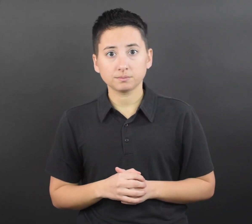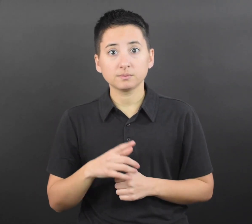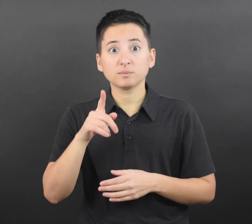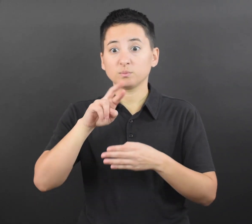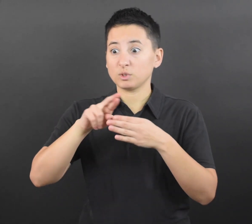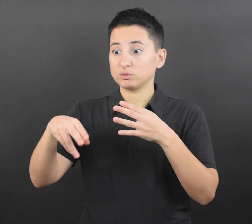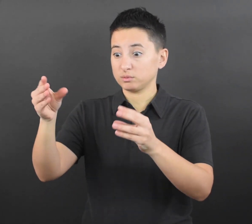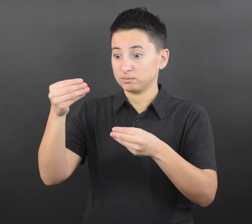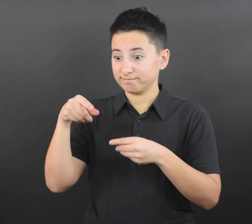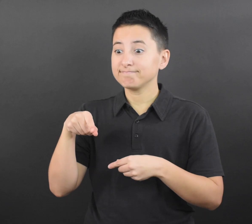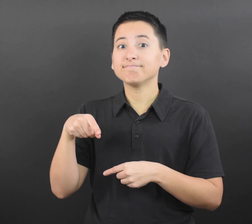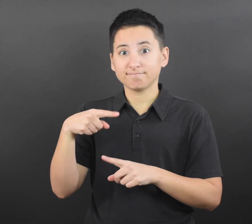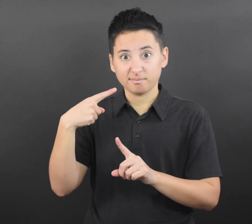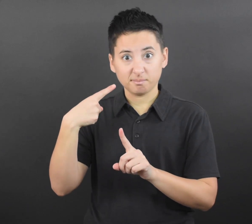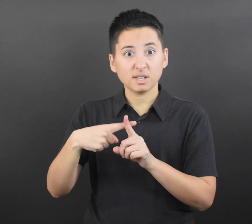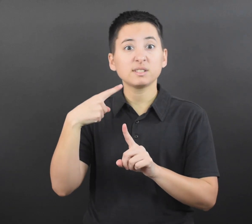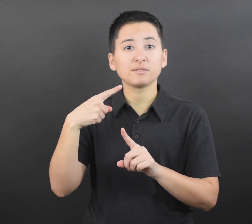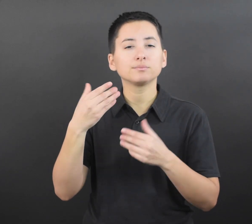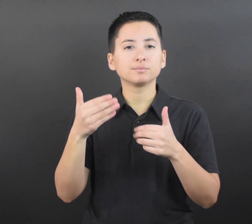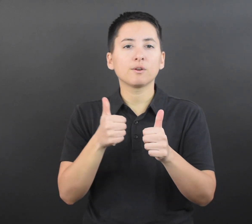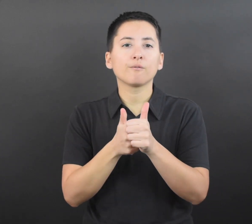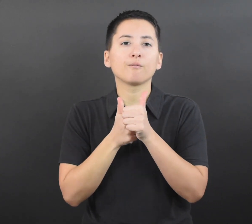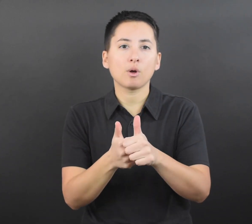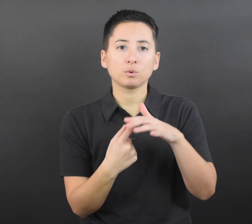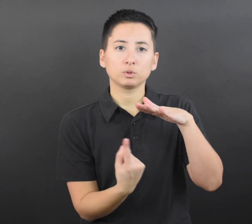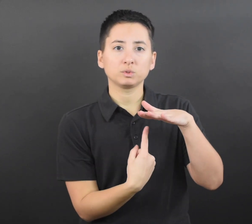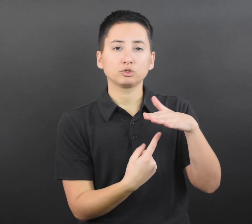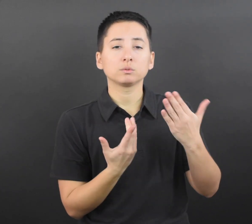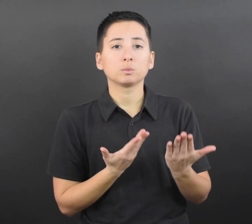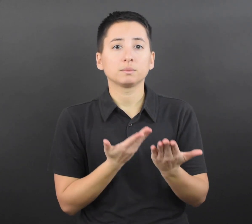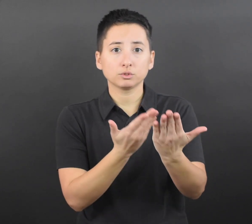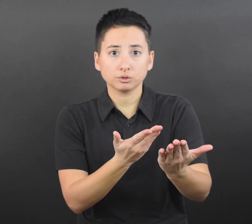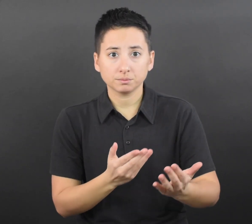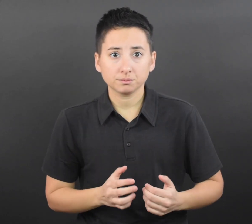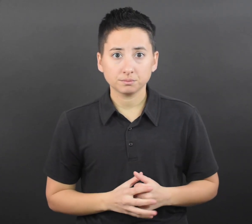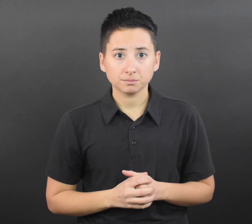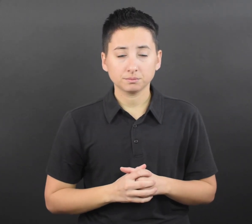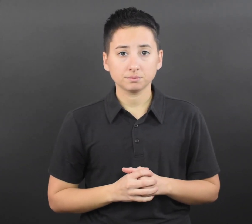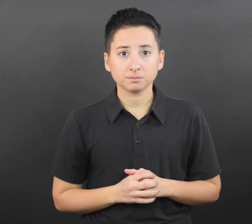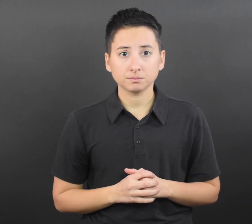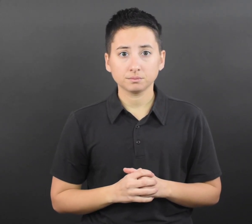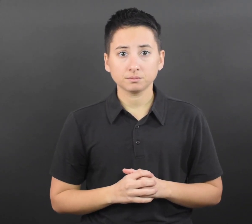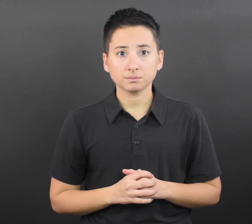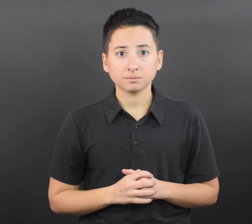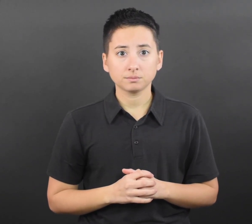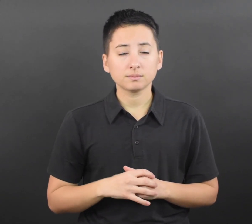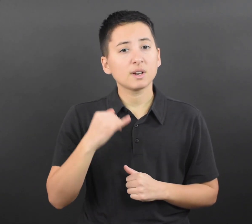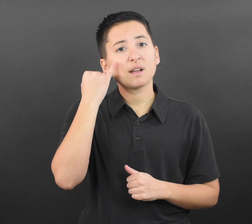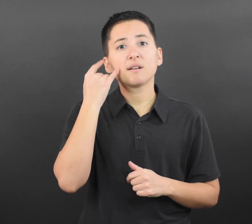get tested immediately and isolate until they receive their test results. If they test positive,